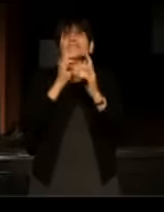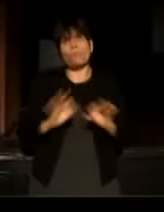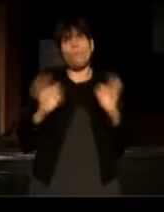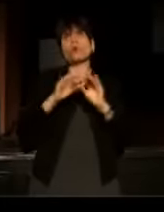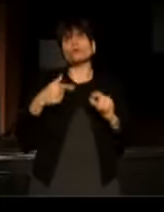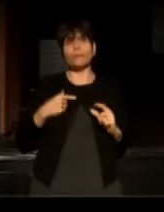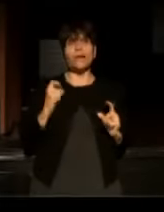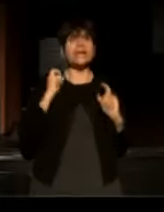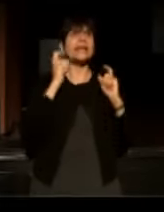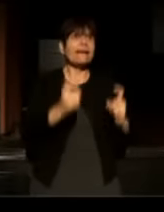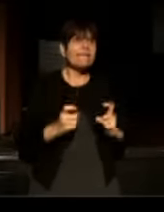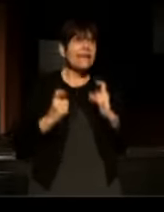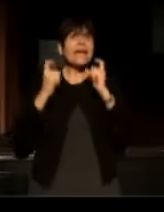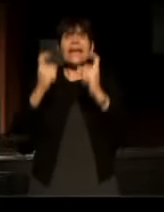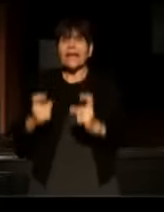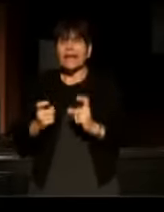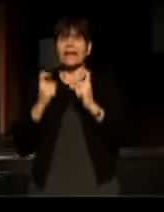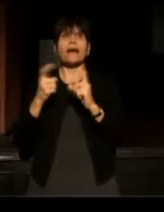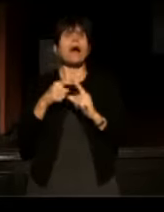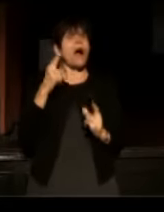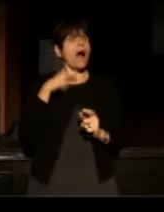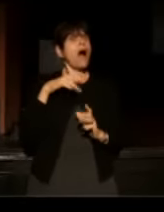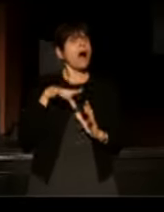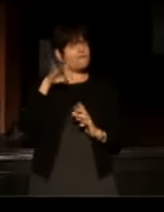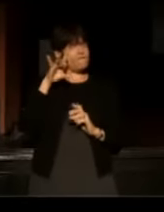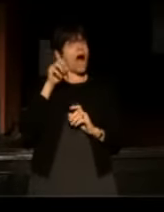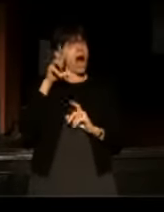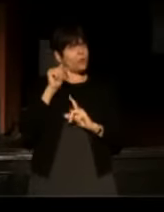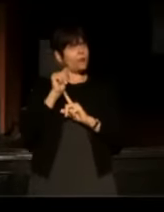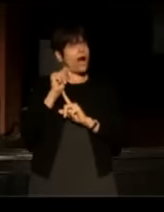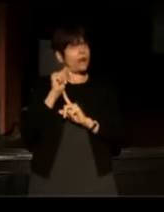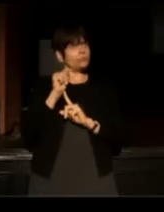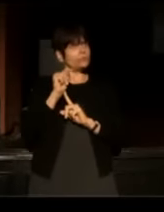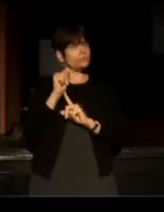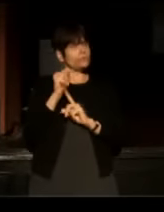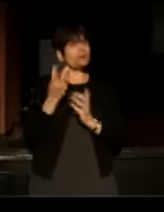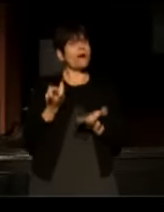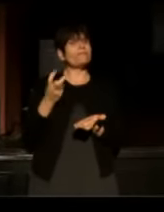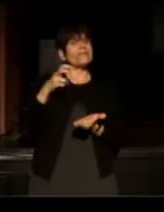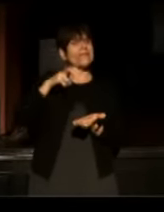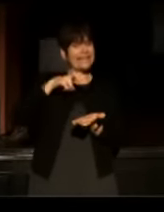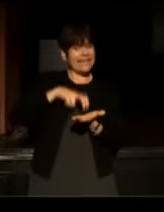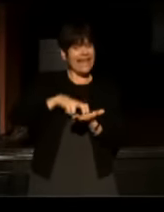I found out that you only have to get up one more time.